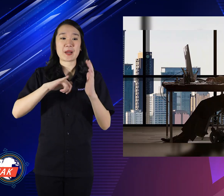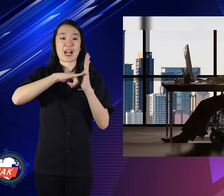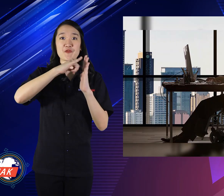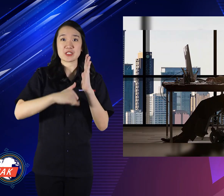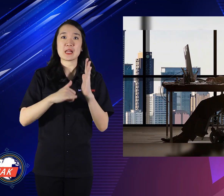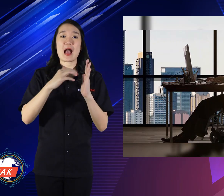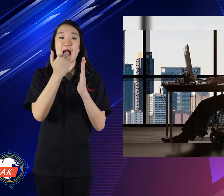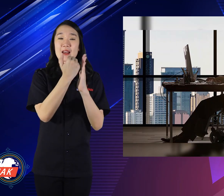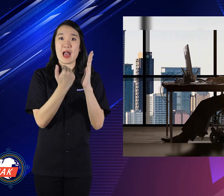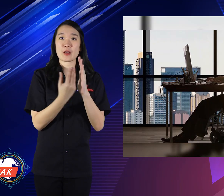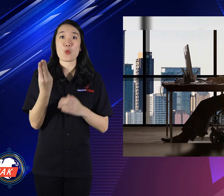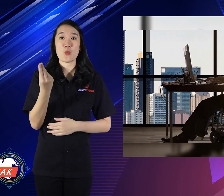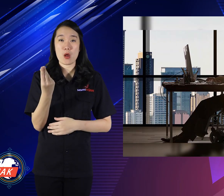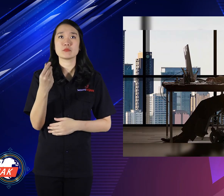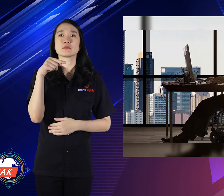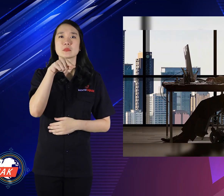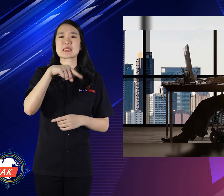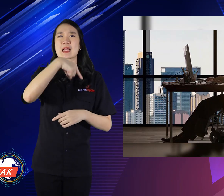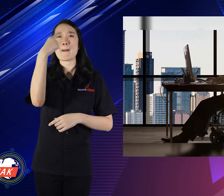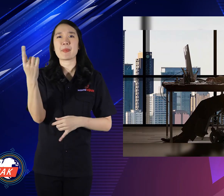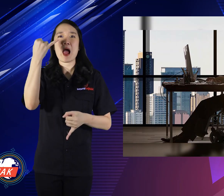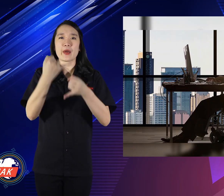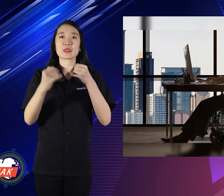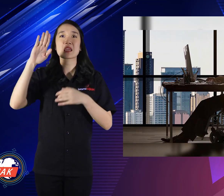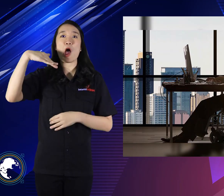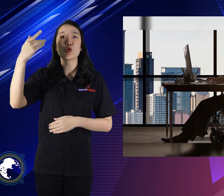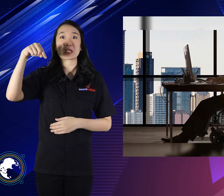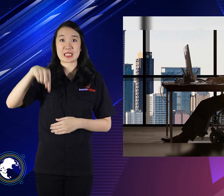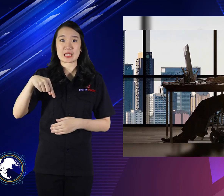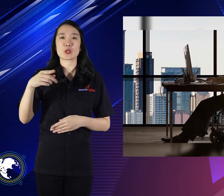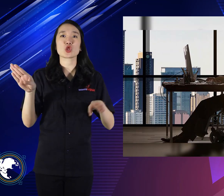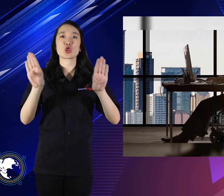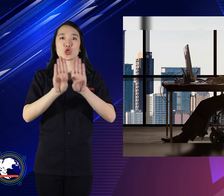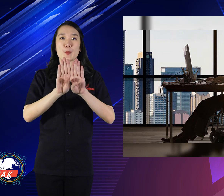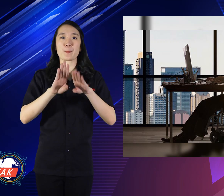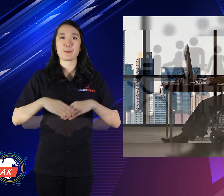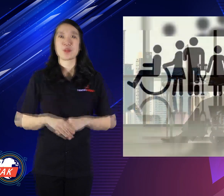If divided, every day exercise 20 minutes.